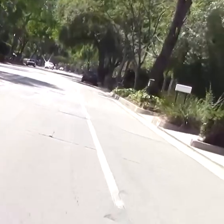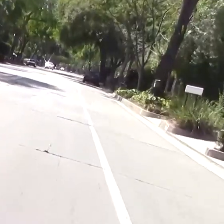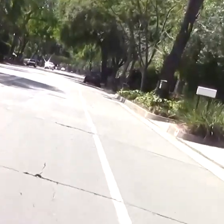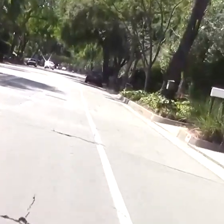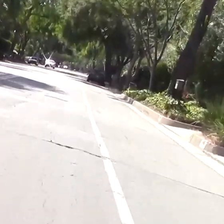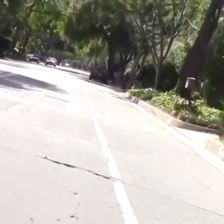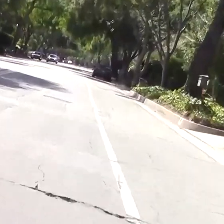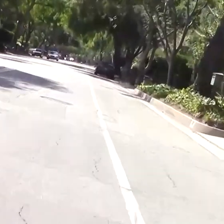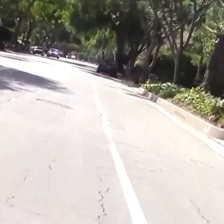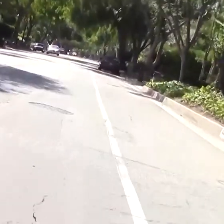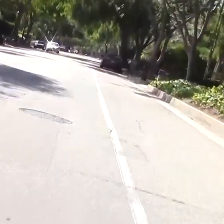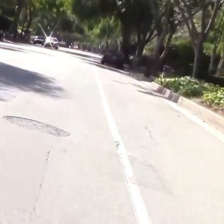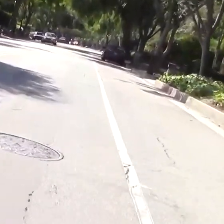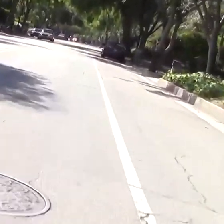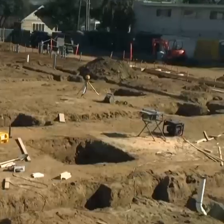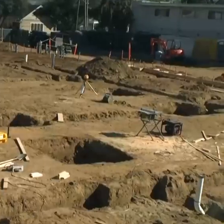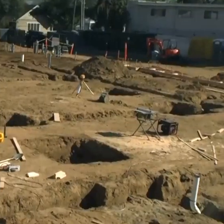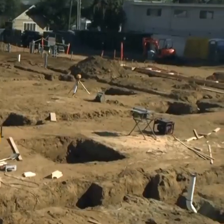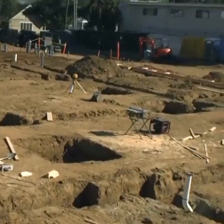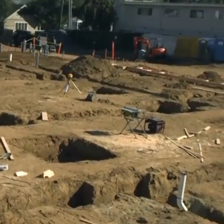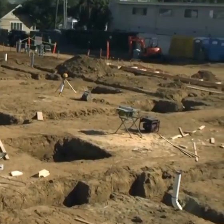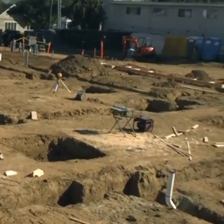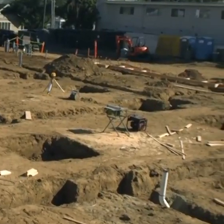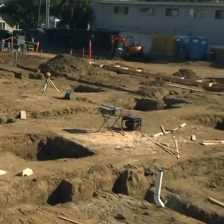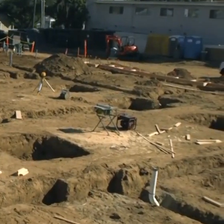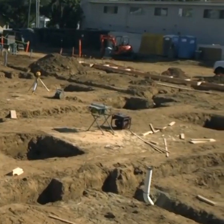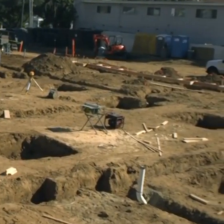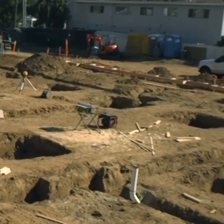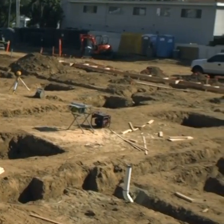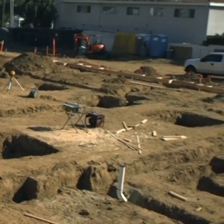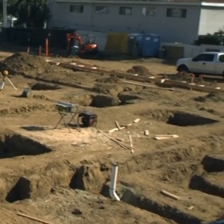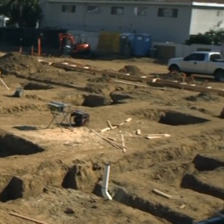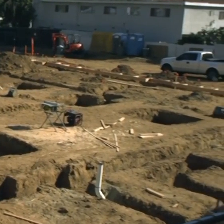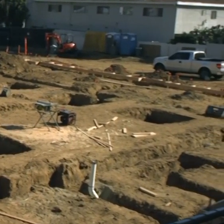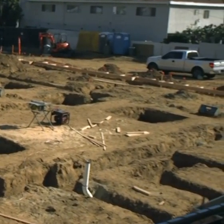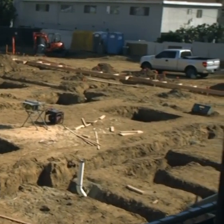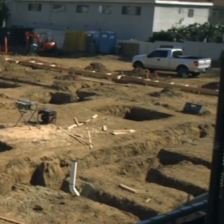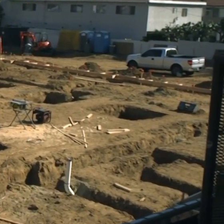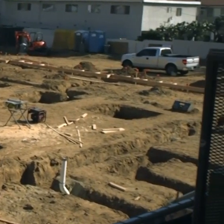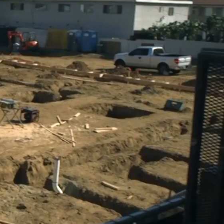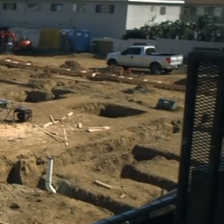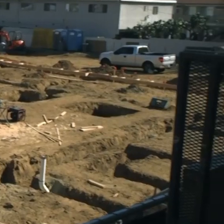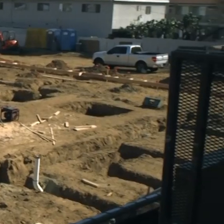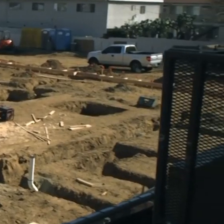pasadena police department additionally in october city officials